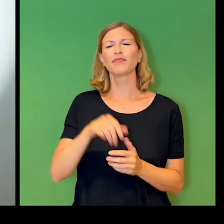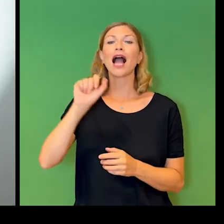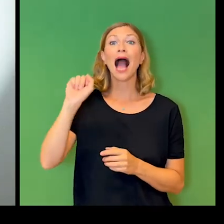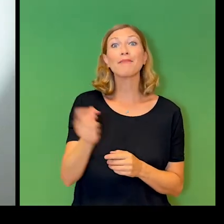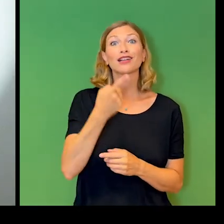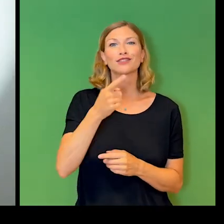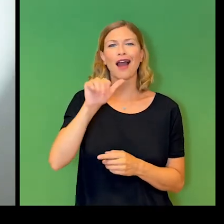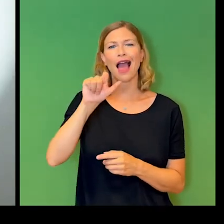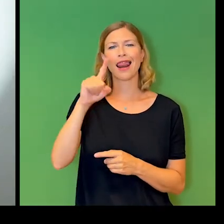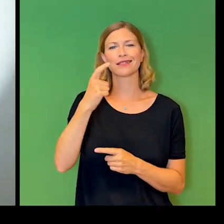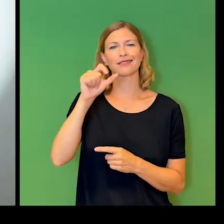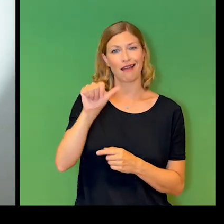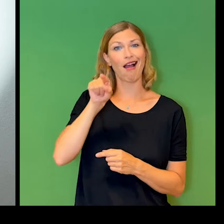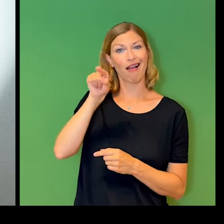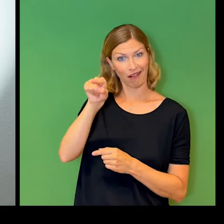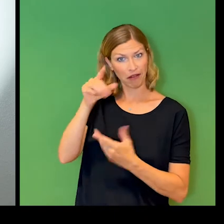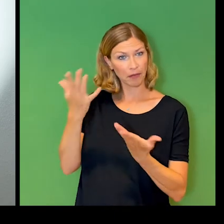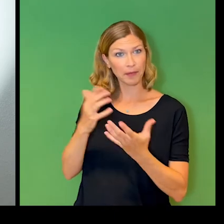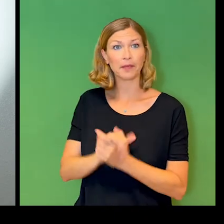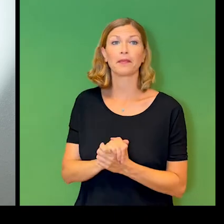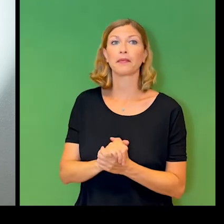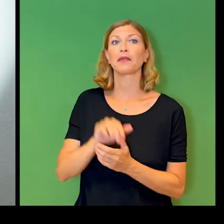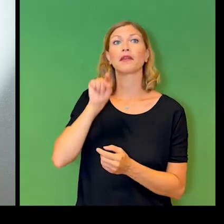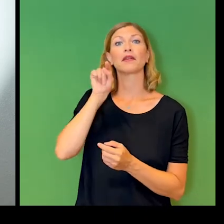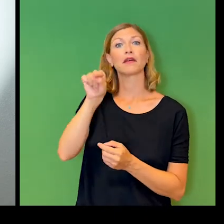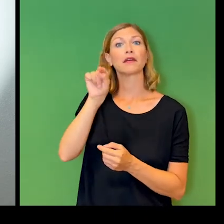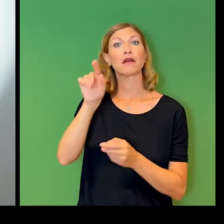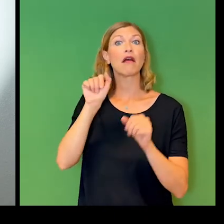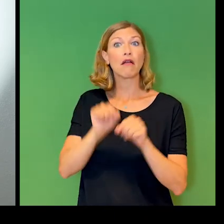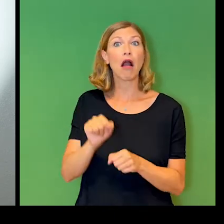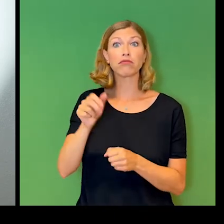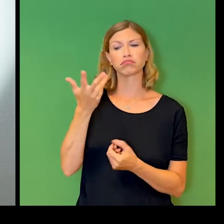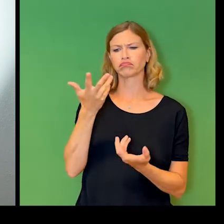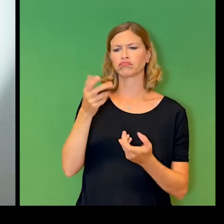You can use Alexa now to order your shopping using only your voice.